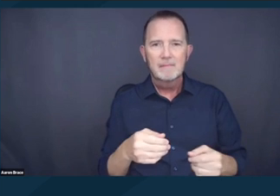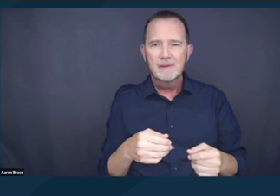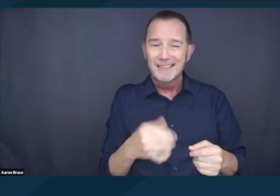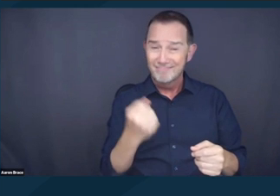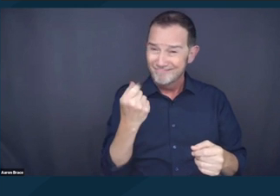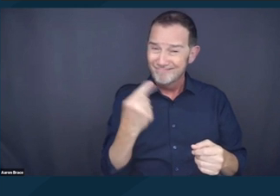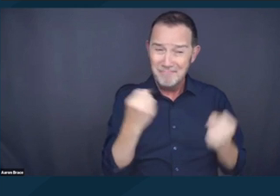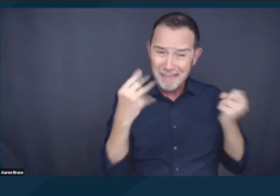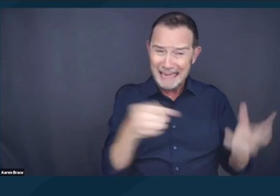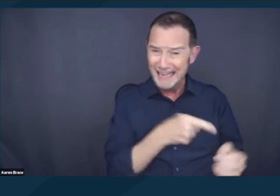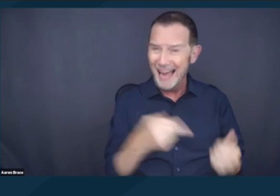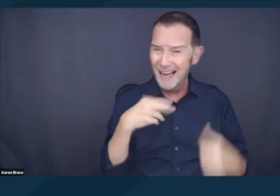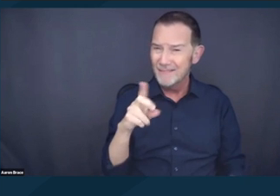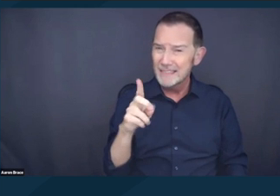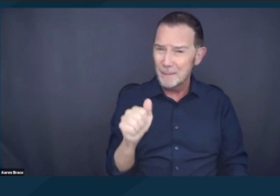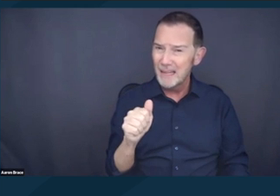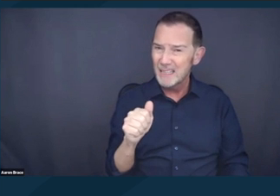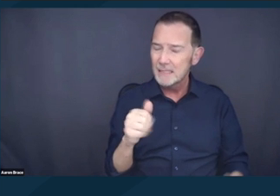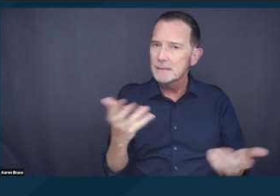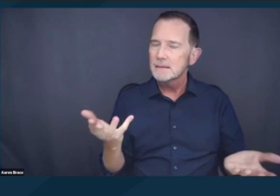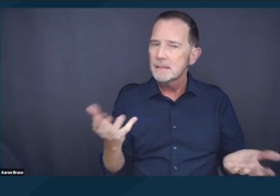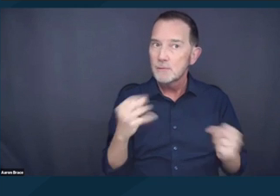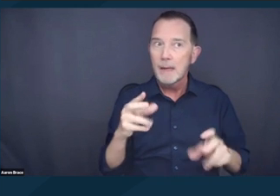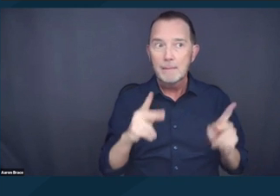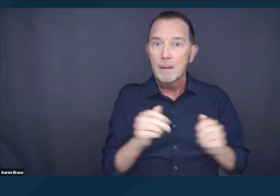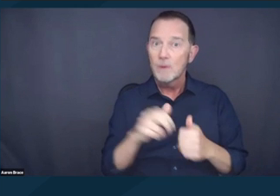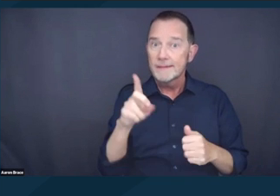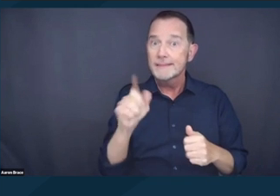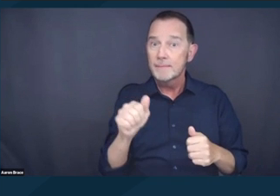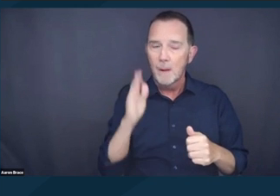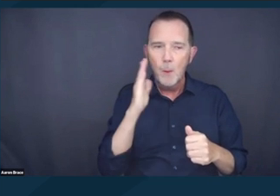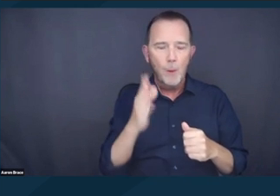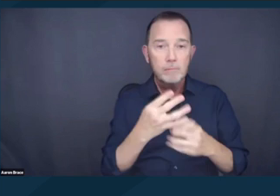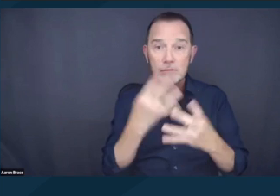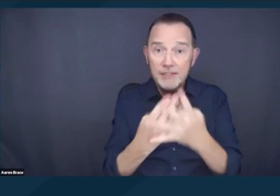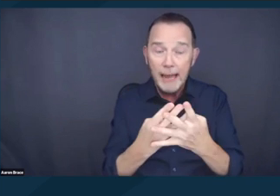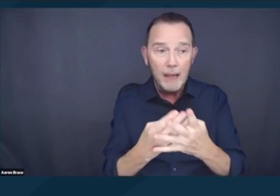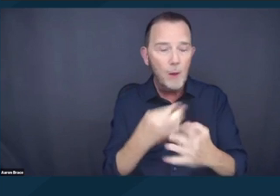in that many disabled people are going to end up in jails, psychiatric facilities,